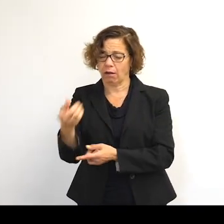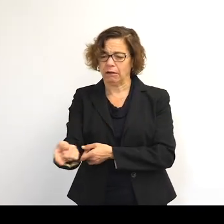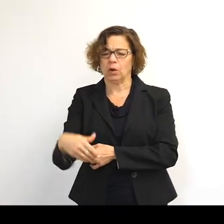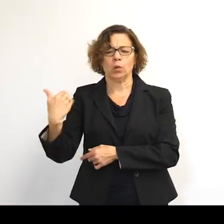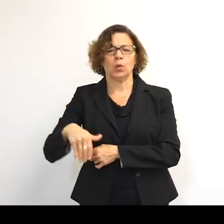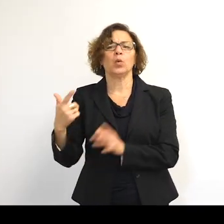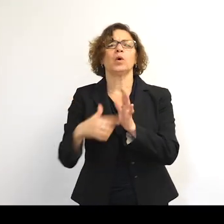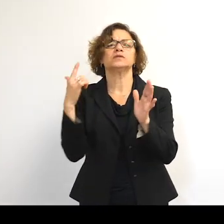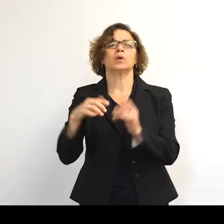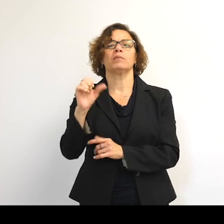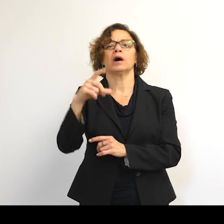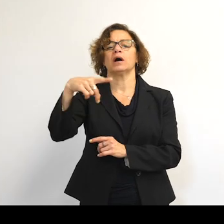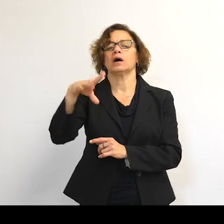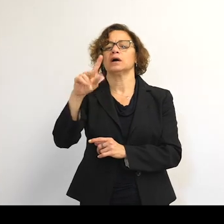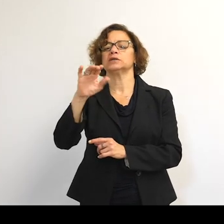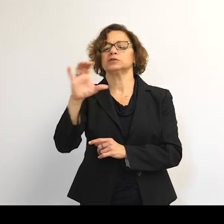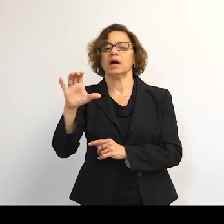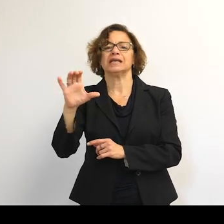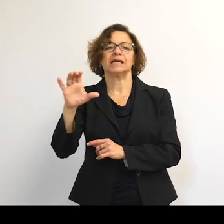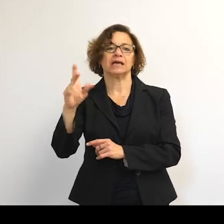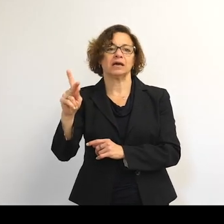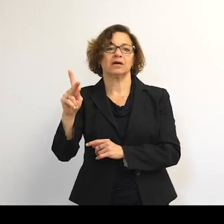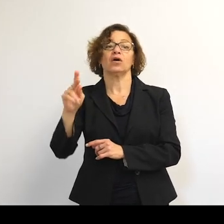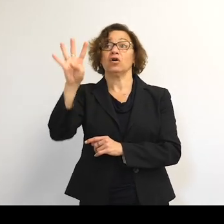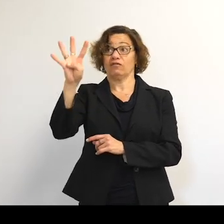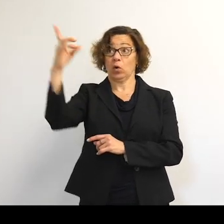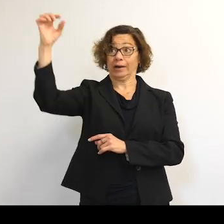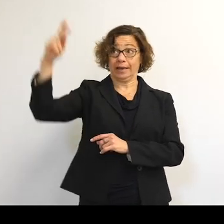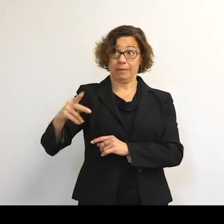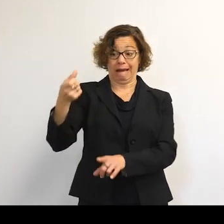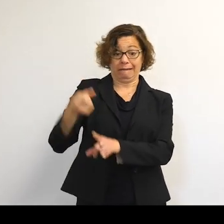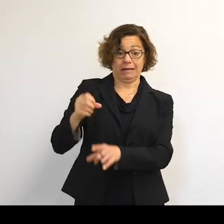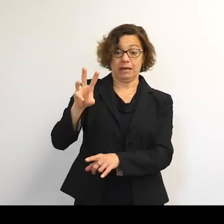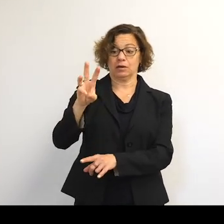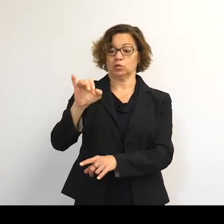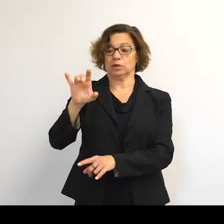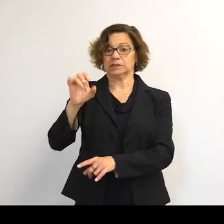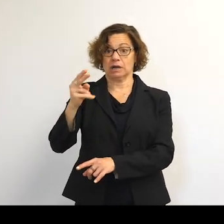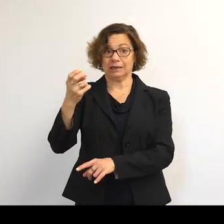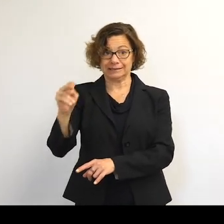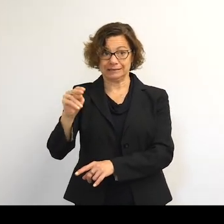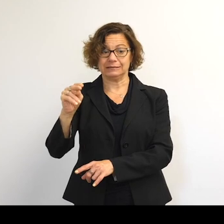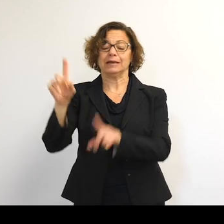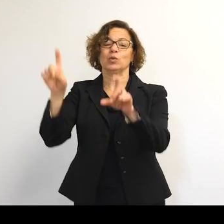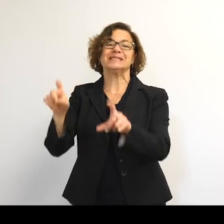But Sputnik 4 reentered because it was a test for some of the first manned missions.